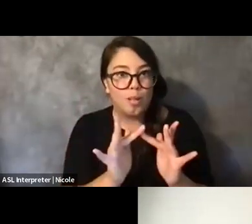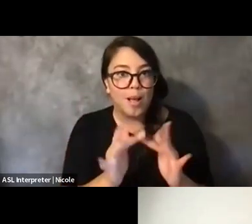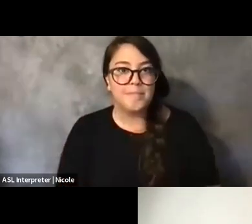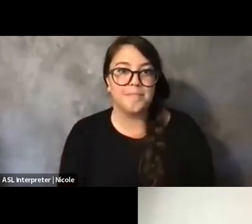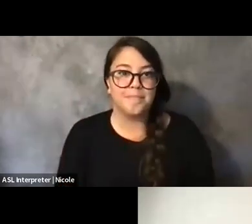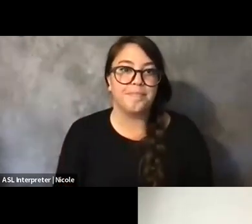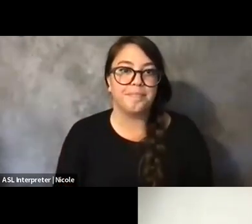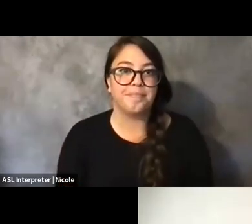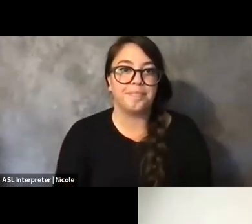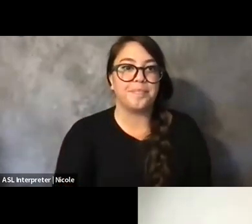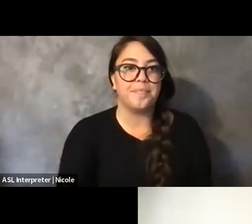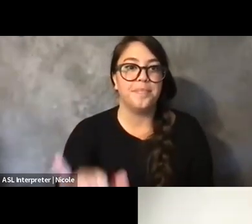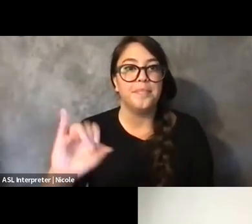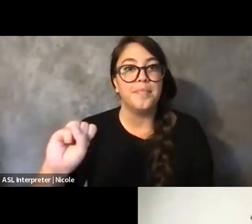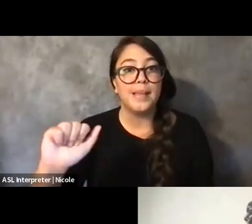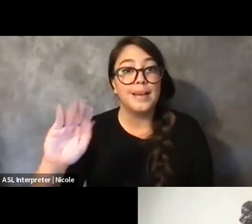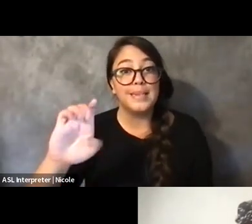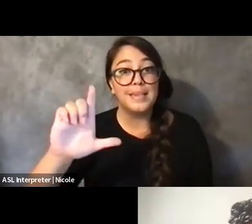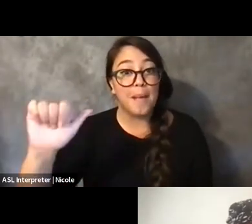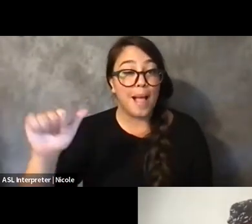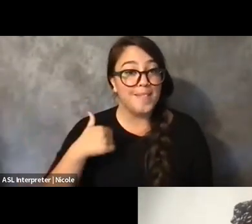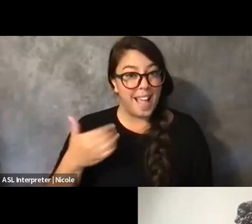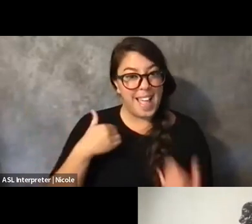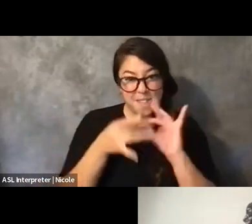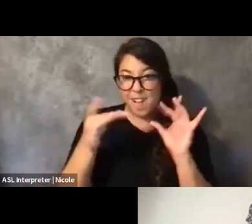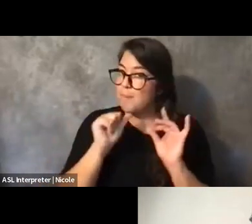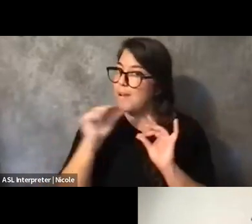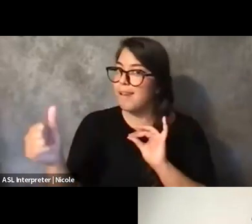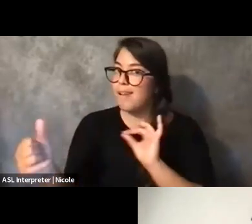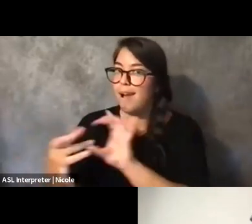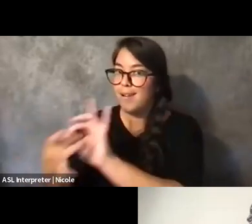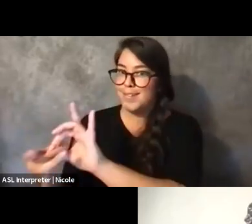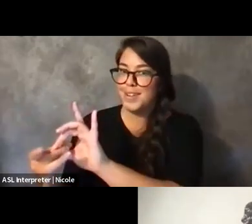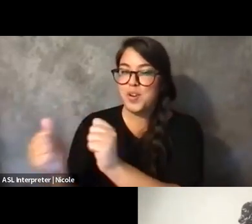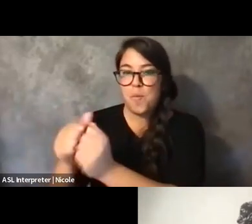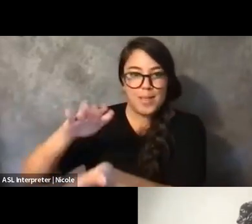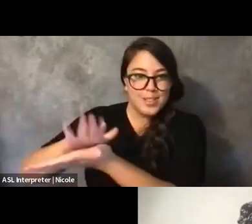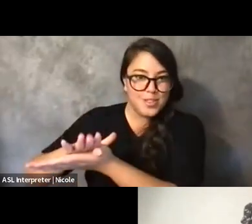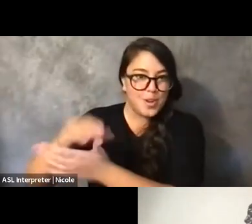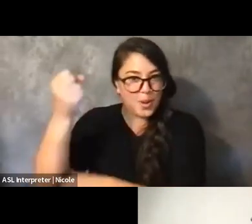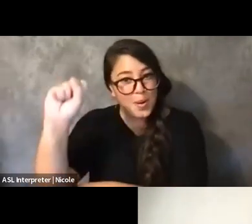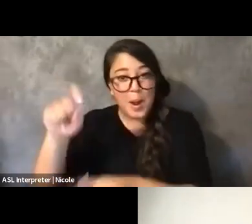I have something to say. It's not about scholar activism. I'm just going to say all the fellows here, everyone who presented today,